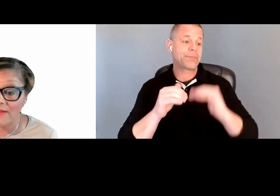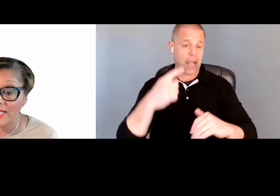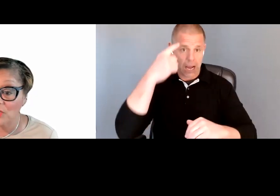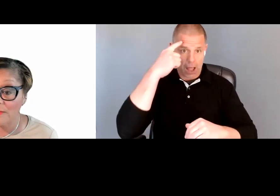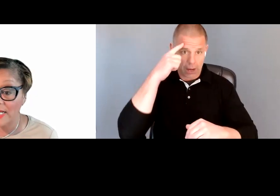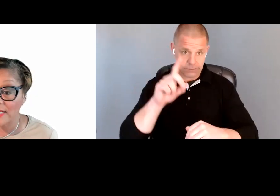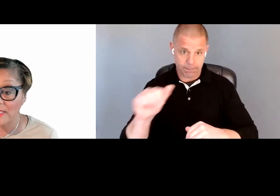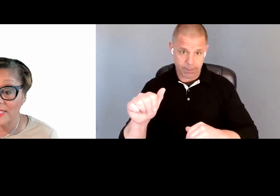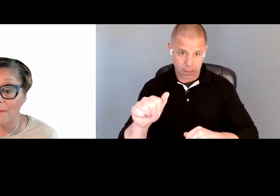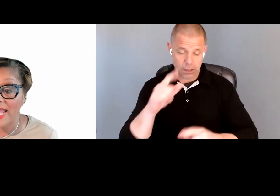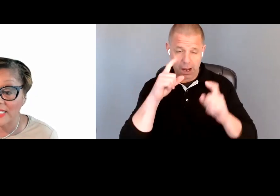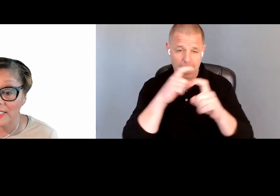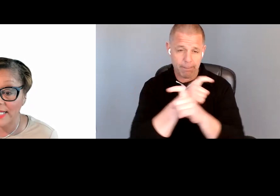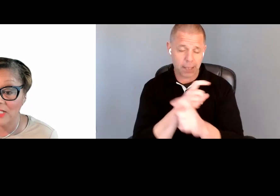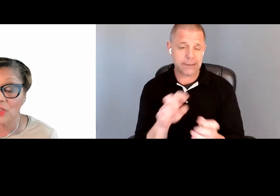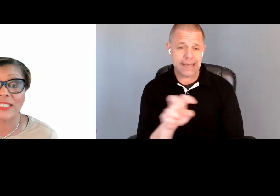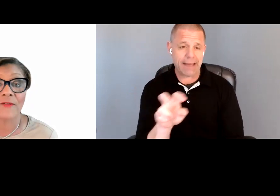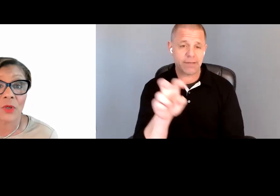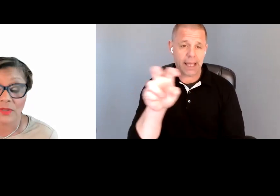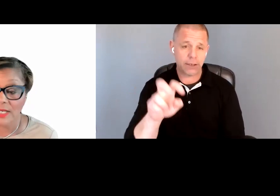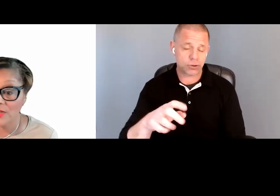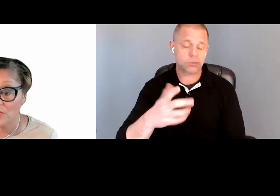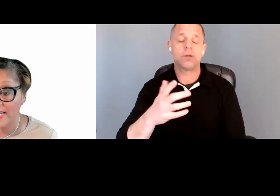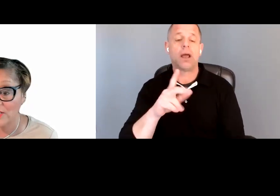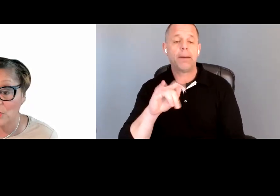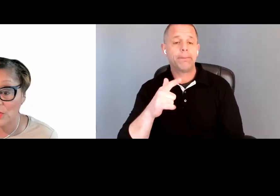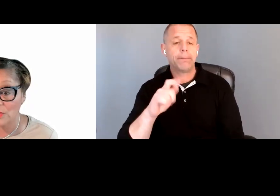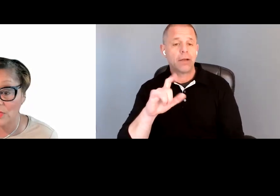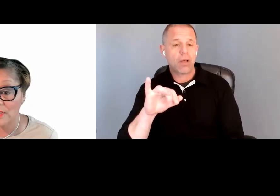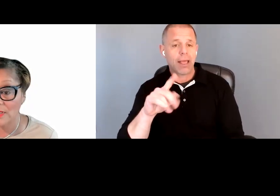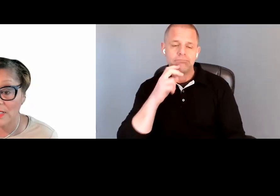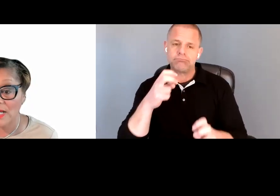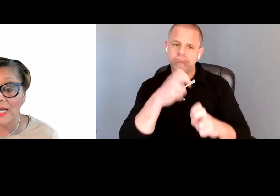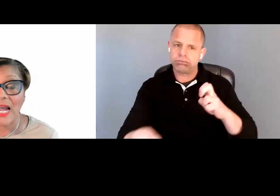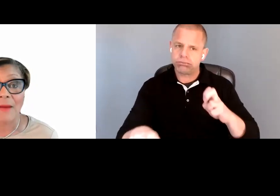navigation mechanisms and page layouts that are difficult to understand and use;